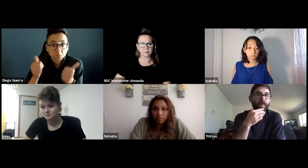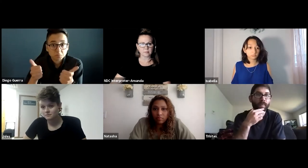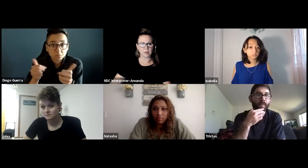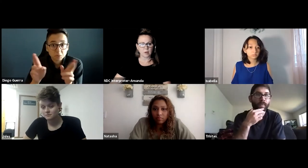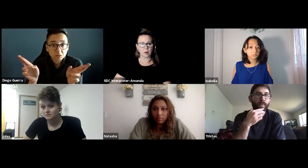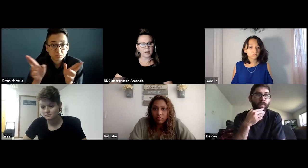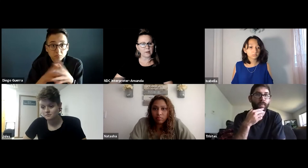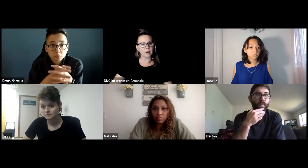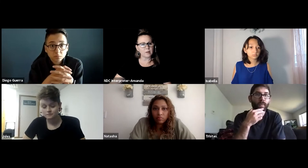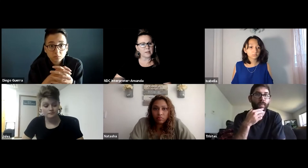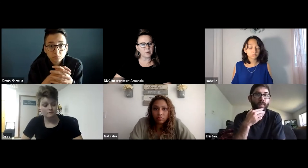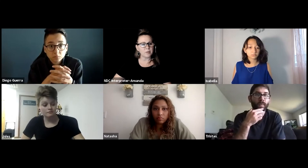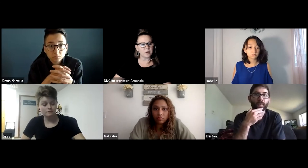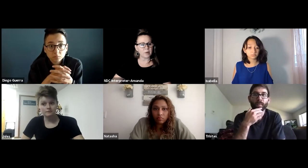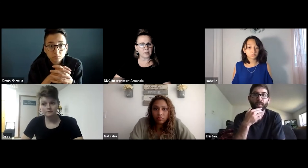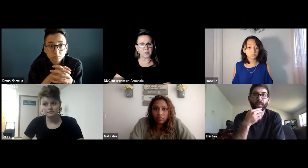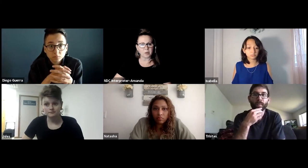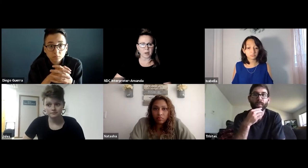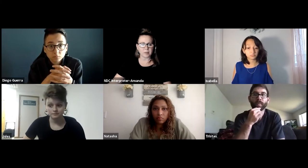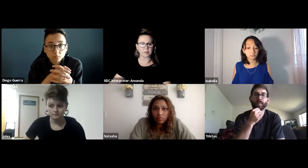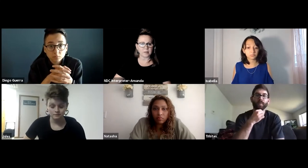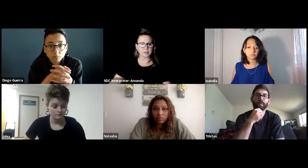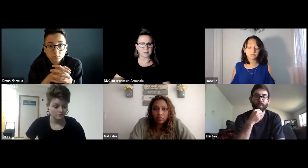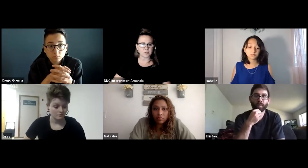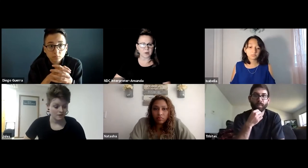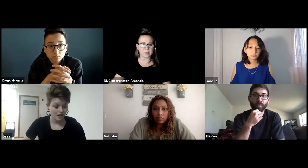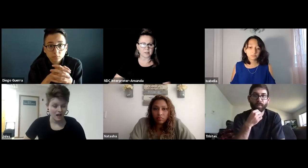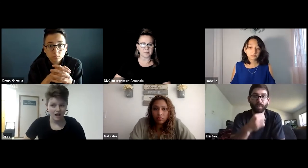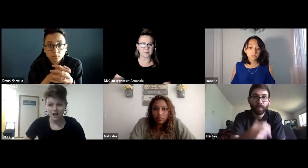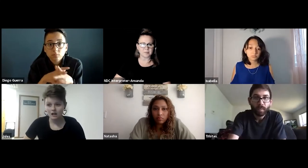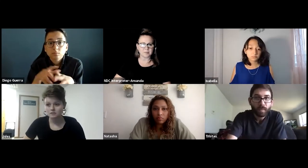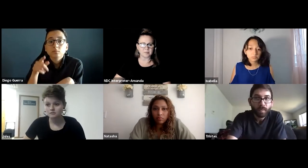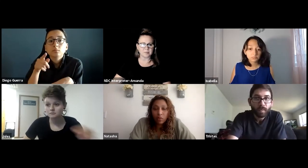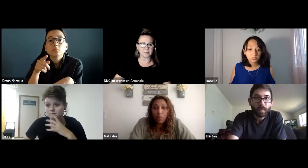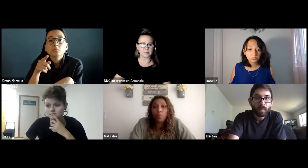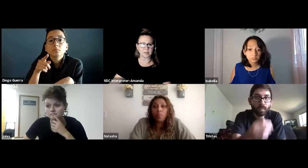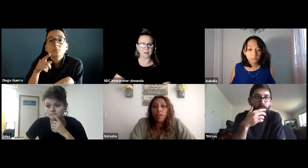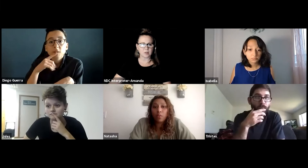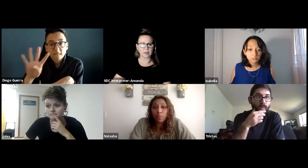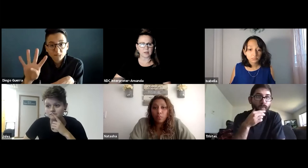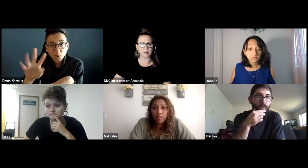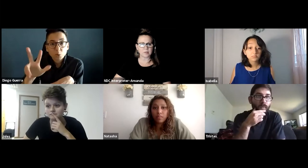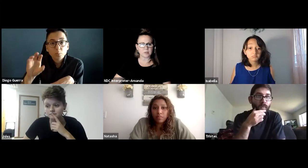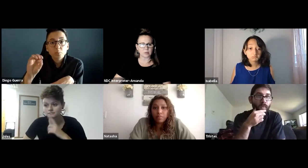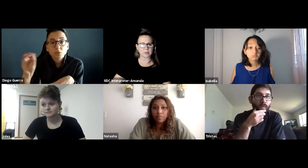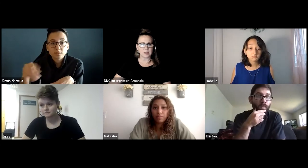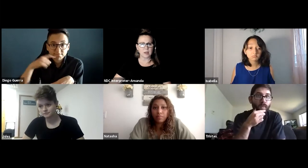All right. Arlene whenever you're ready if you could populate those answers for us. Great. Here are the results.